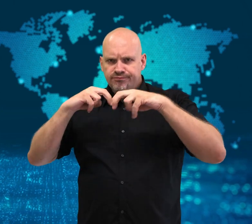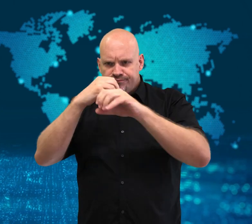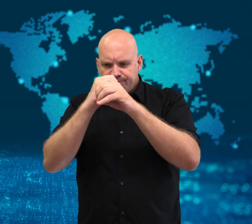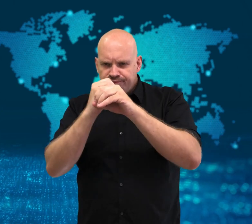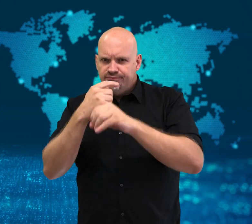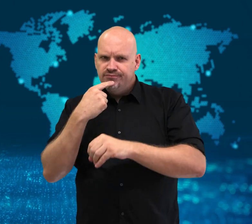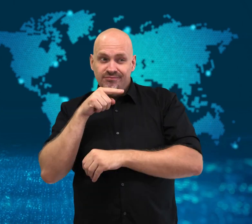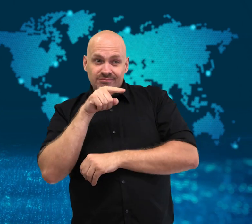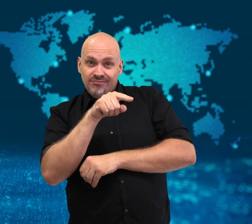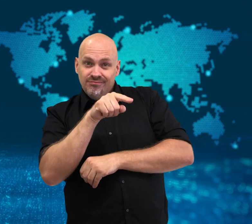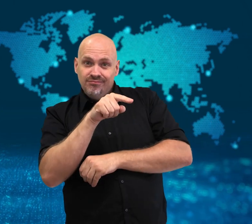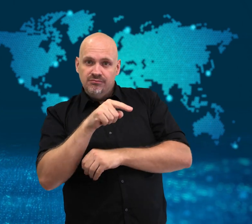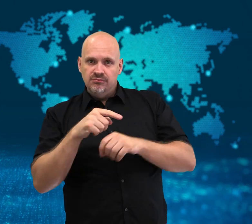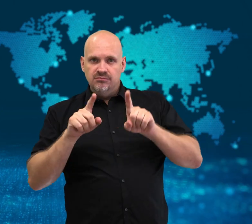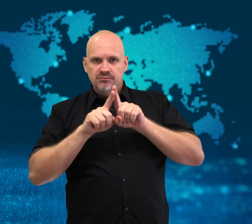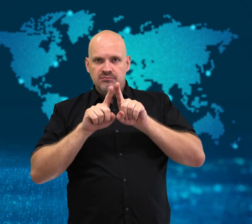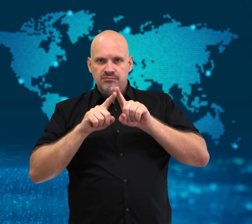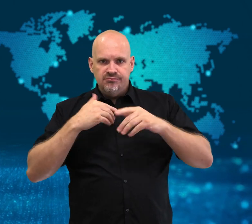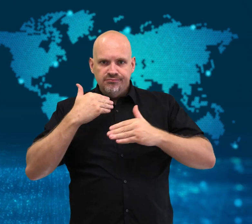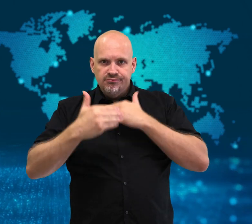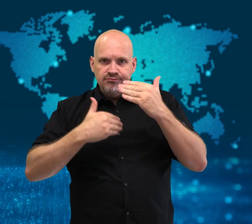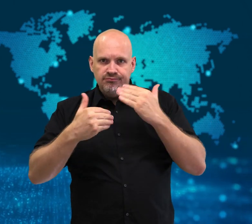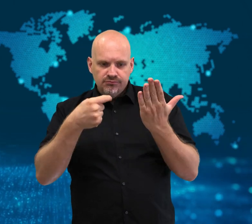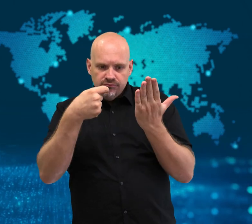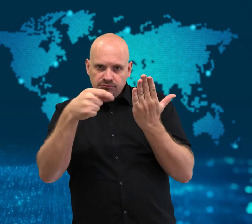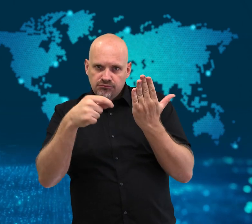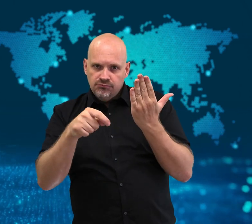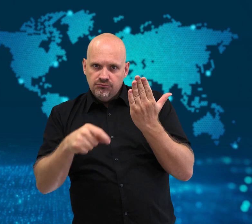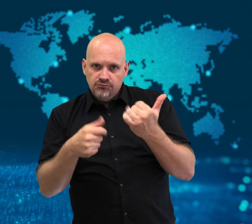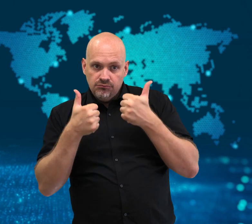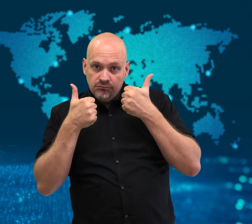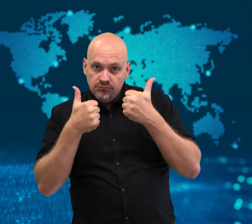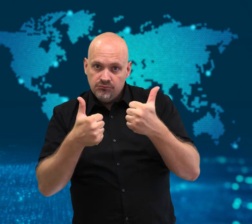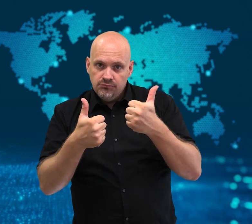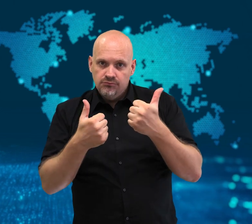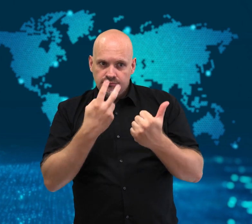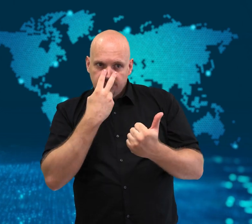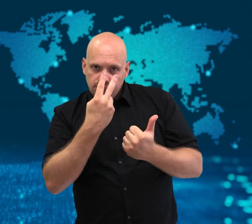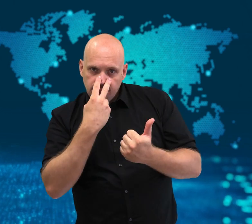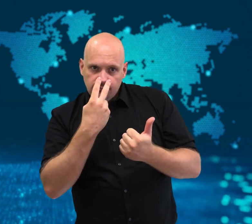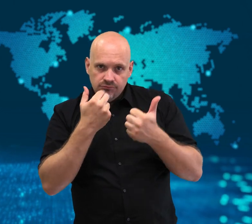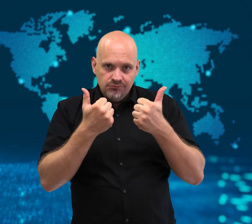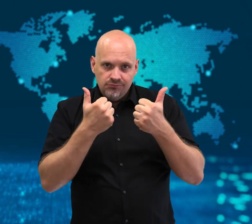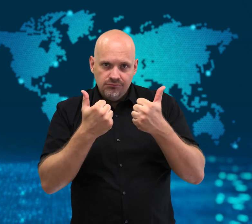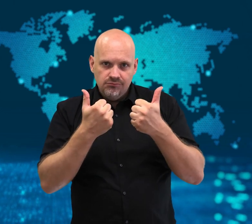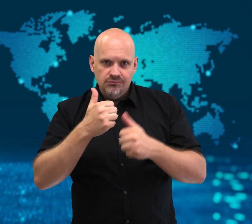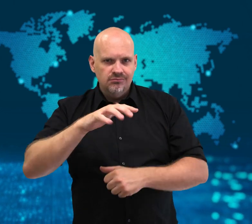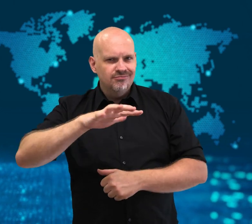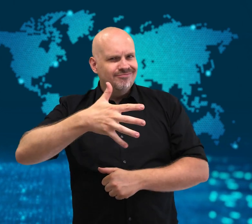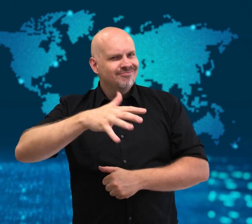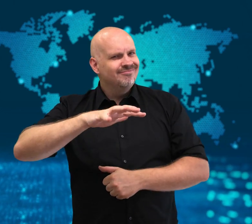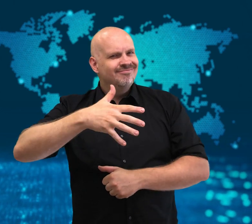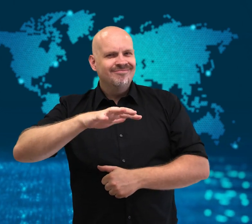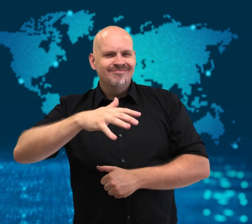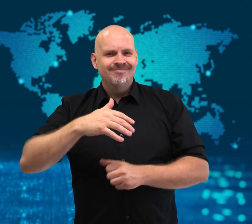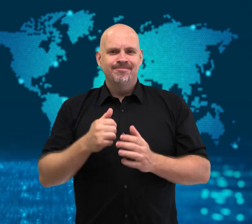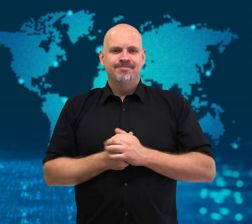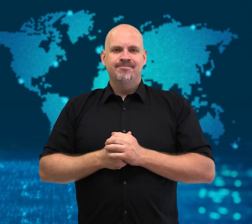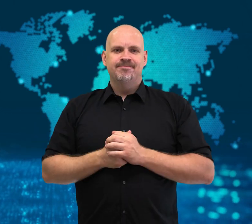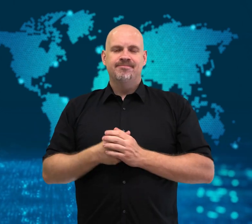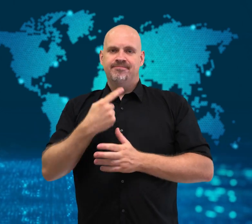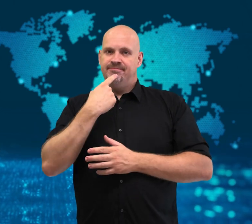Some scientists question the trial data that was reported.